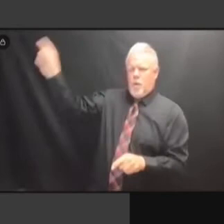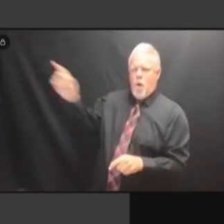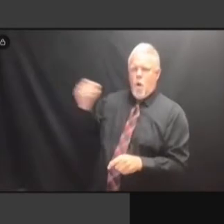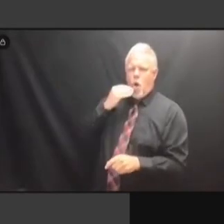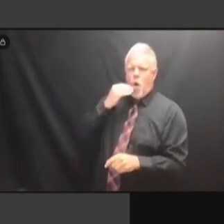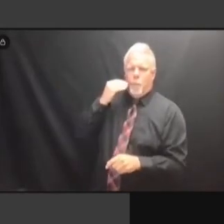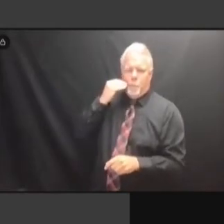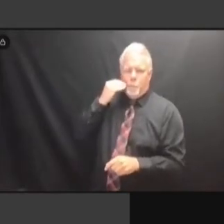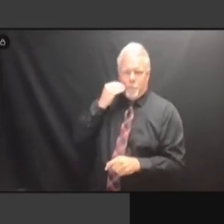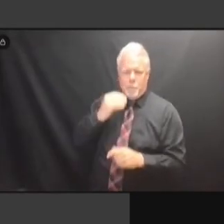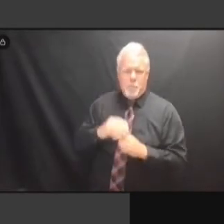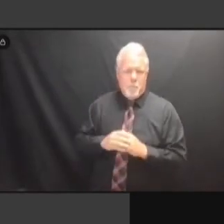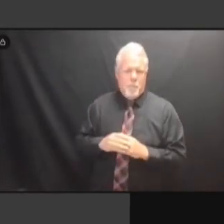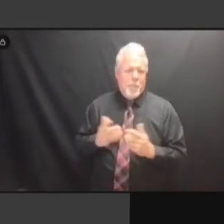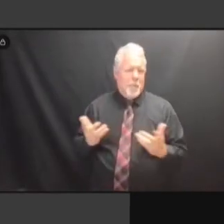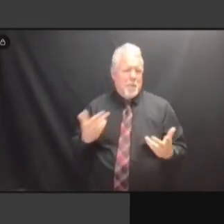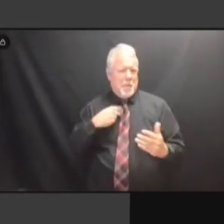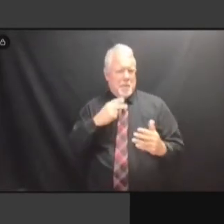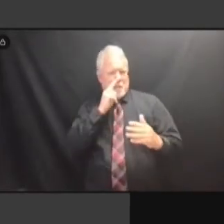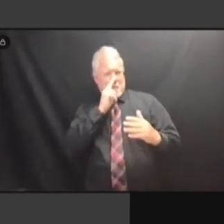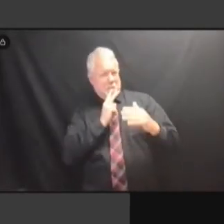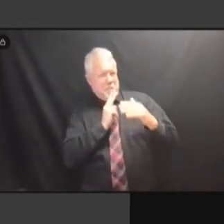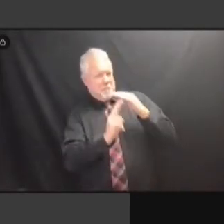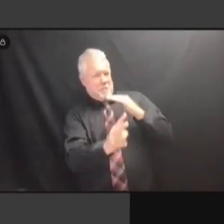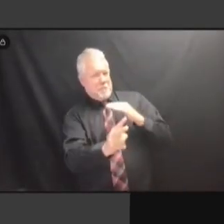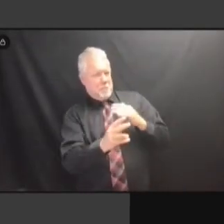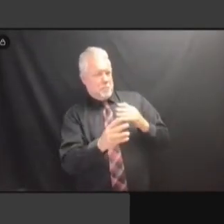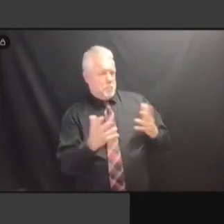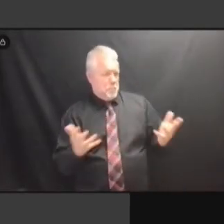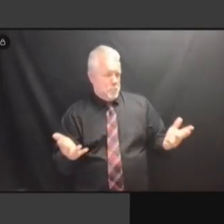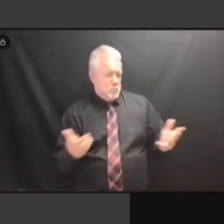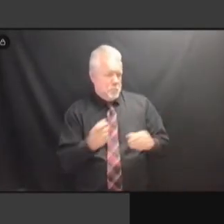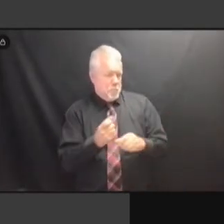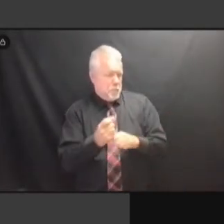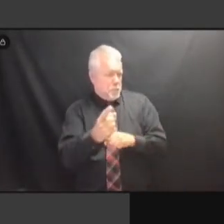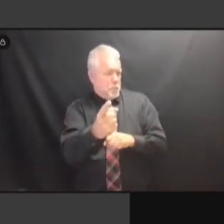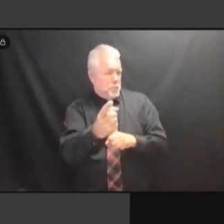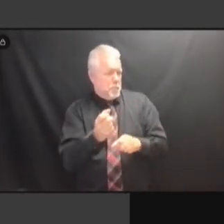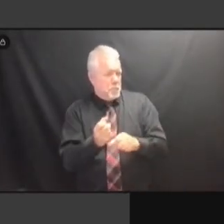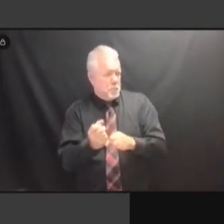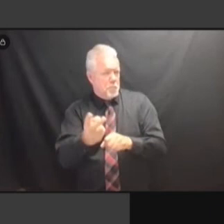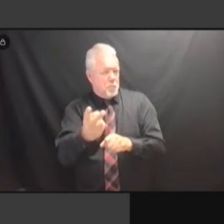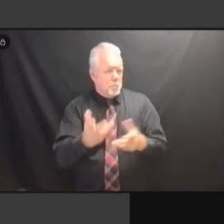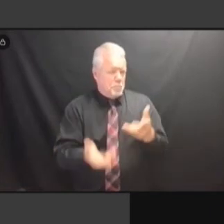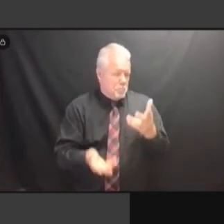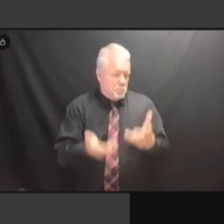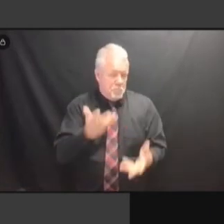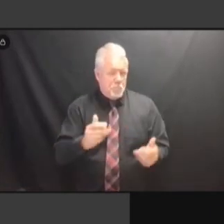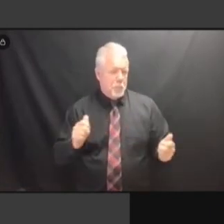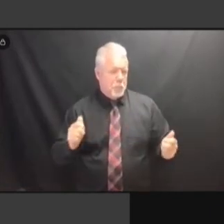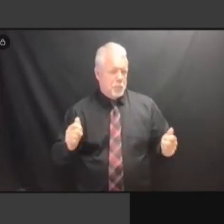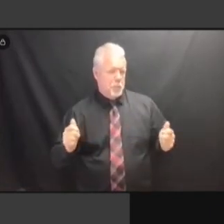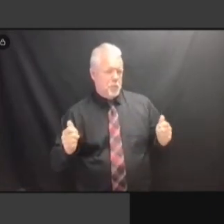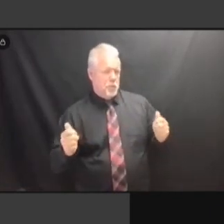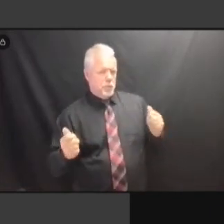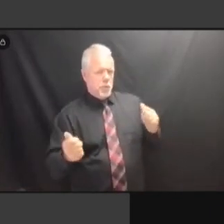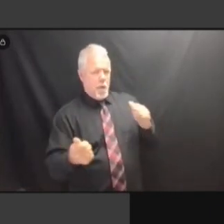LIKELY THE THIRD YEAR DOWN THE LINE, IS TO EXPAND TO MORE LIKELY THE THIRD YEAR DOWN THE LINE, IS TO EXPAND TO MORE OF LIKELY THE THIRD YEAR DOWN THE LINE, IS TO EXPAND TO MORE OF A LINE, IS TO EXPAND TO MORE OF A LINE, IS TO EXPAND TO MORE OF A CLOUD-BASED LINE, IS TO EXPAND TO MORE OF A CLOUD-BASED COMPUTING LINE, IS TO EXPAND TO MORE OF A CLOUD-BASED COMPUTING THAT CLOUD-BASED COMPUTING THAT CLOUD-BASED COMPUTING THAT ALLOWS CLOUD-BASED COMPUTING THAT ALLOWS LESS CLOUD-BASED COMPUTING THAT ALLOWS LESS TIE CLOUD-BASED COMPUTING THAT ALLOWS LESS TIE TO CLOUD-BASED COMPUTING THAT ALLOWS LESS TIE TO A CLOUD-BASED COMPUTING THAT ALLOWS LESS TIE TO A PHYSICAL ALLOWS LESS TIE TO A PHYSICAL ALLOWS LESS TIE TO A PHYSICAL INFRASTRUCTURE. INFRASTRUCTURE. INFRASTRUCTURE. BUT INFRASTRUCTURE. BUT I'VE INFRASTRUCTURE. BUT I'VE GOT INFRASTRUCTURE. BUT I'VE GOT TO INFRASTRUCTURE. BUT I'VE GOT TO DEAL